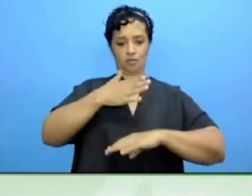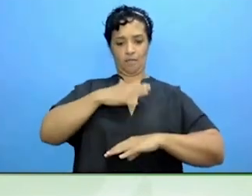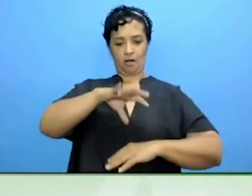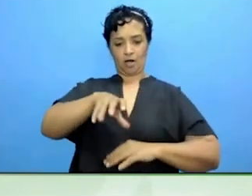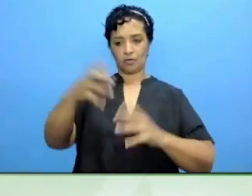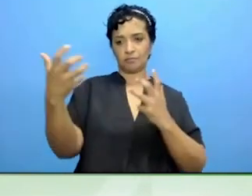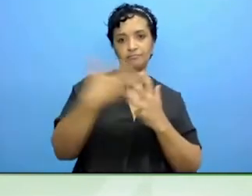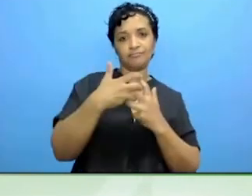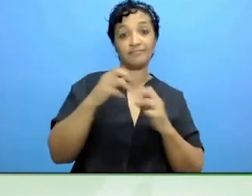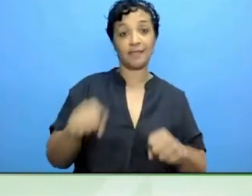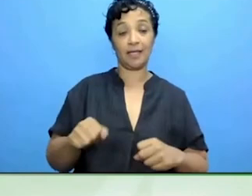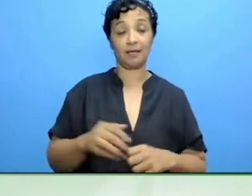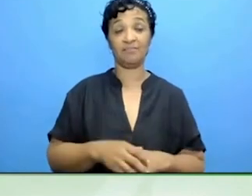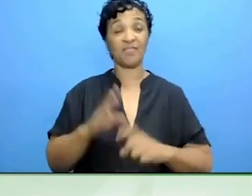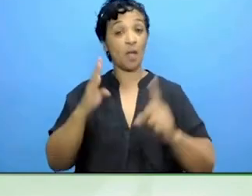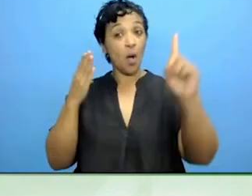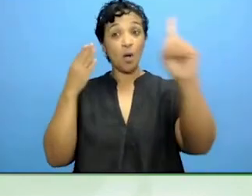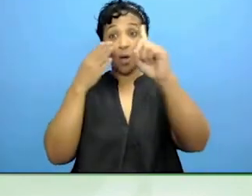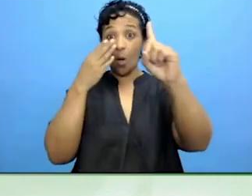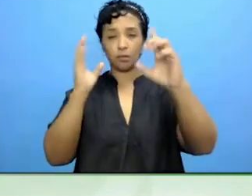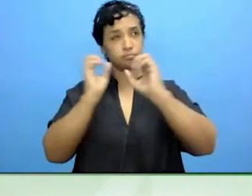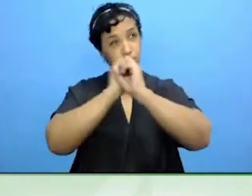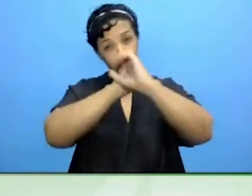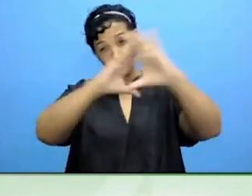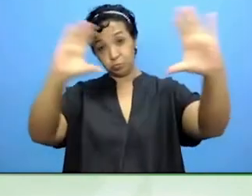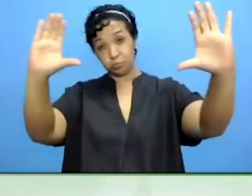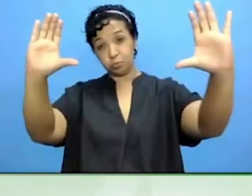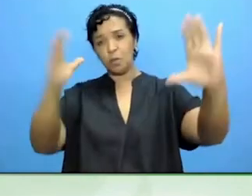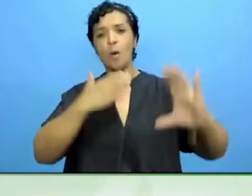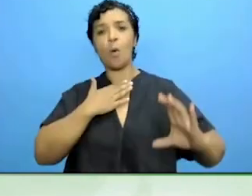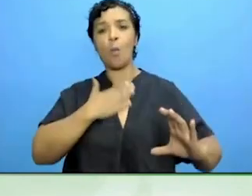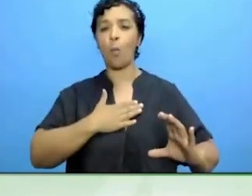The commission says it wants to ensure quality affordable and